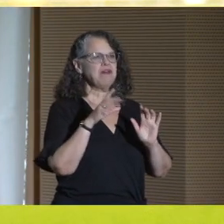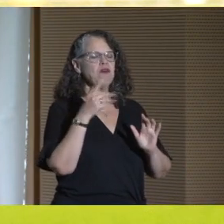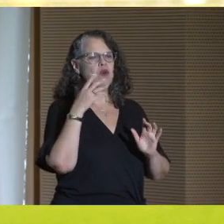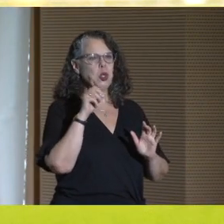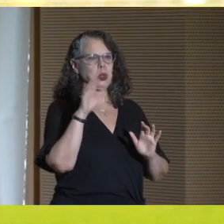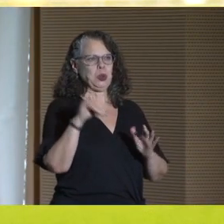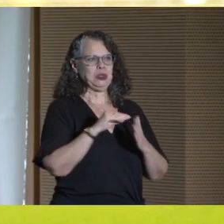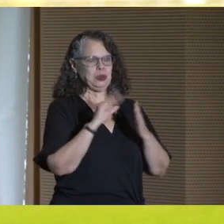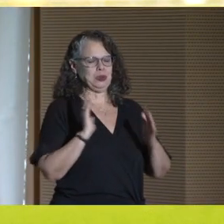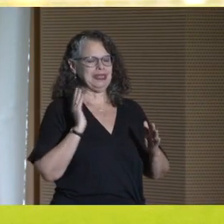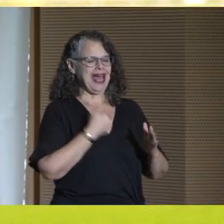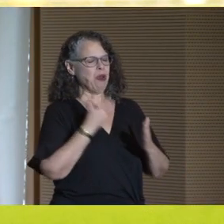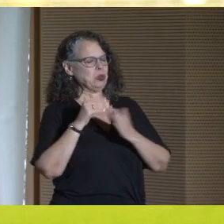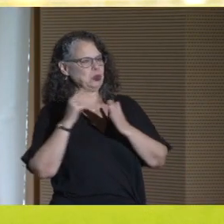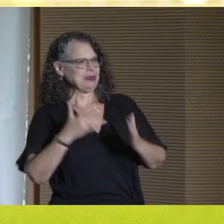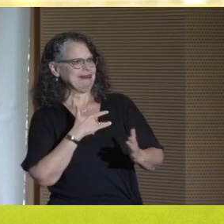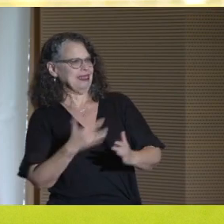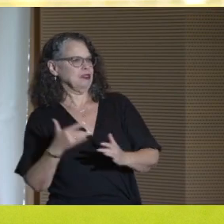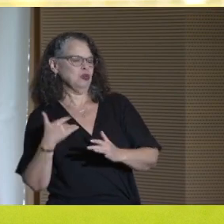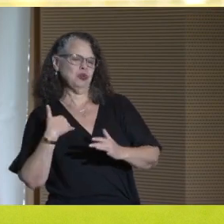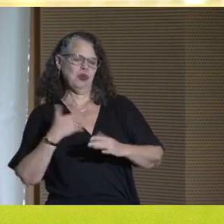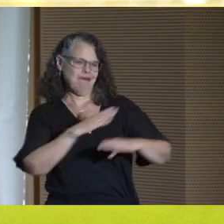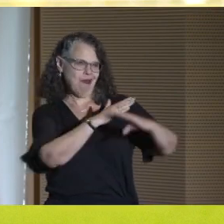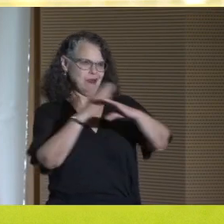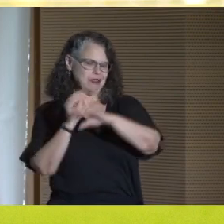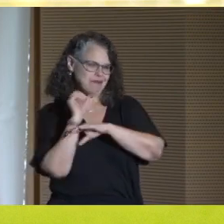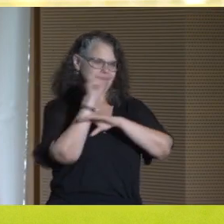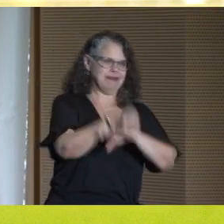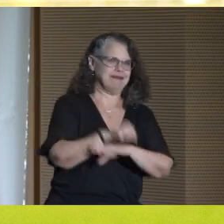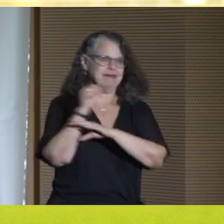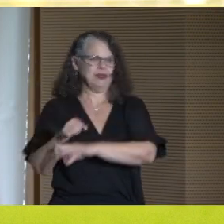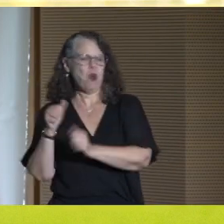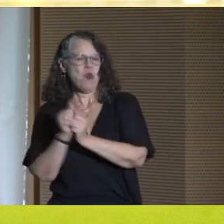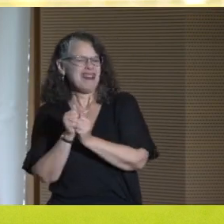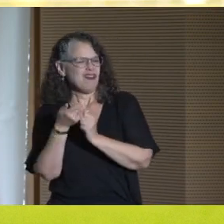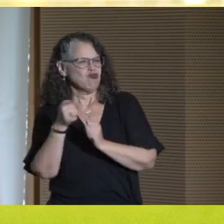Our students overcome obstacles with grit and tenacity.